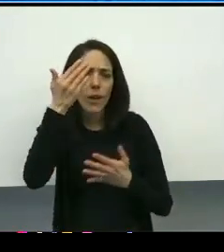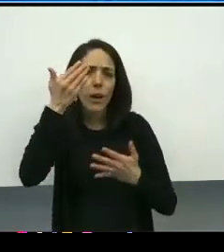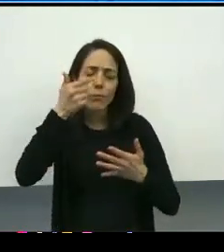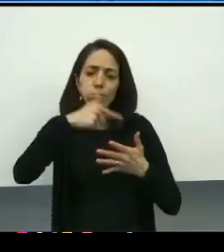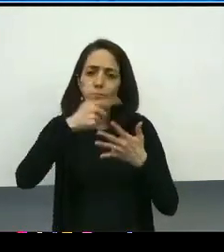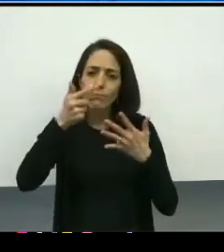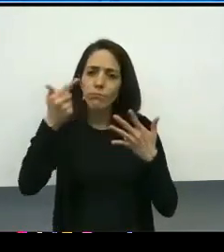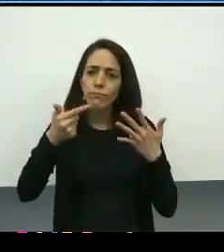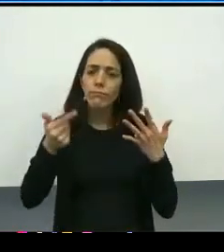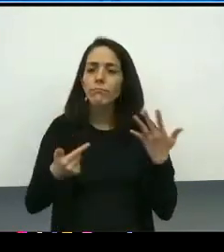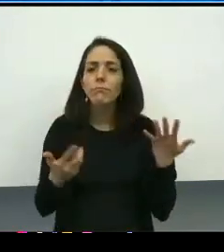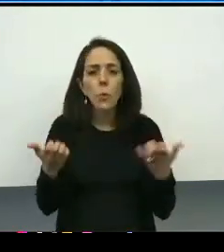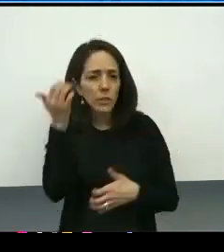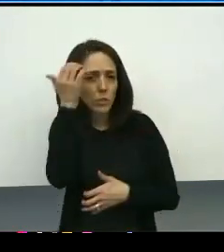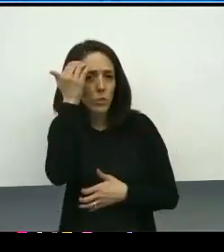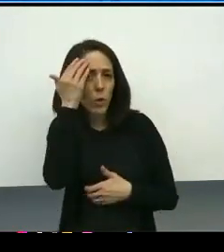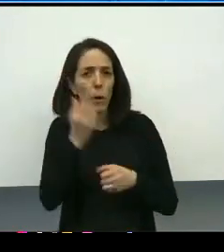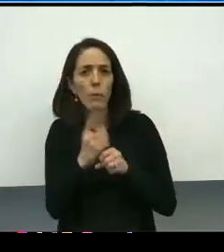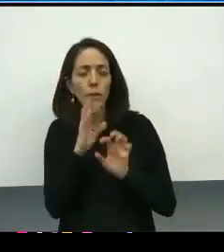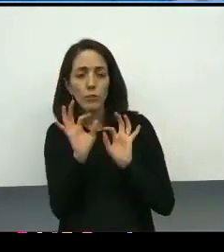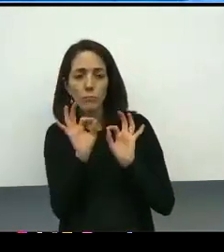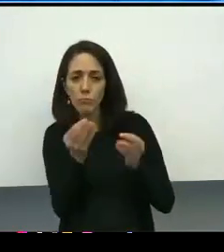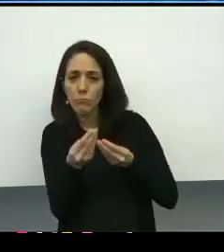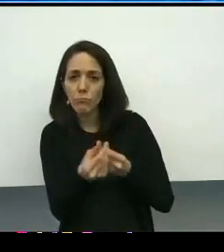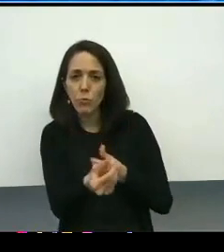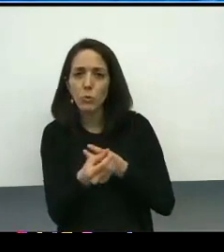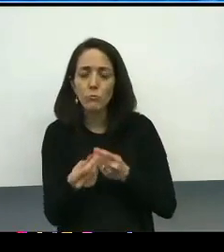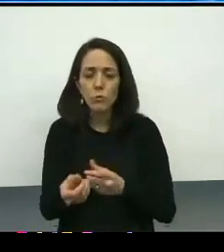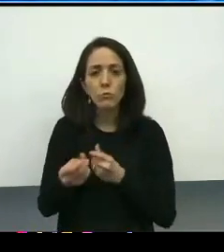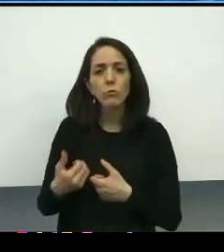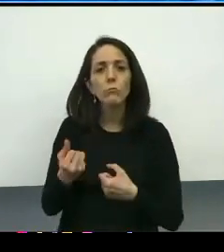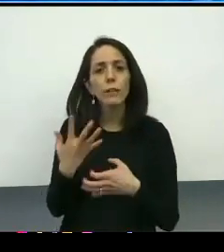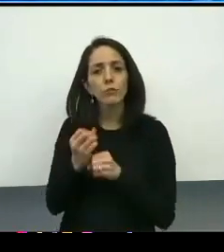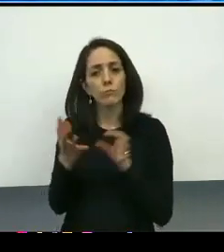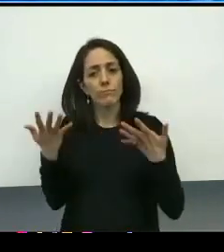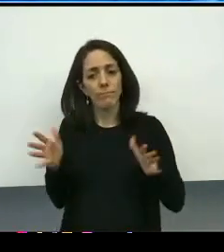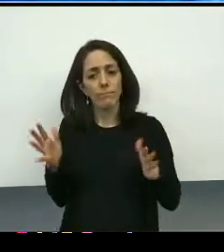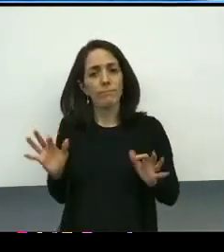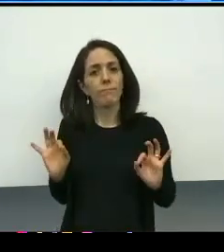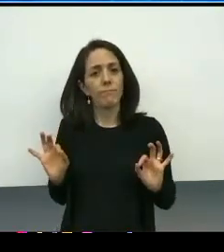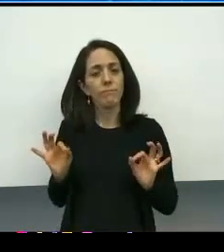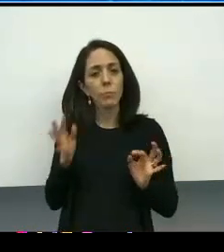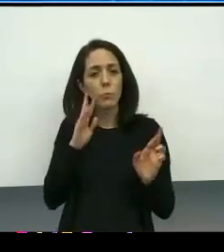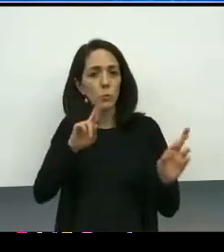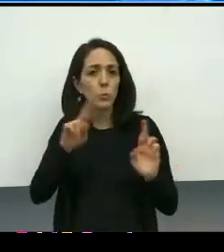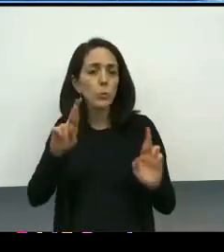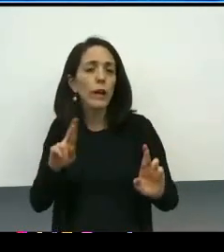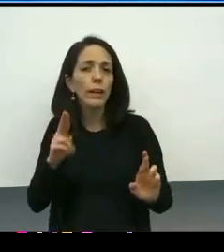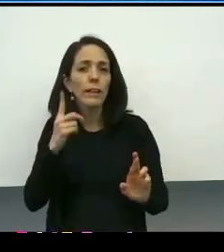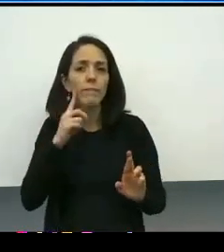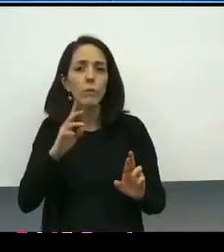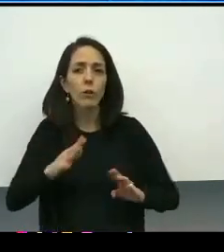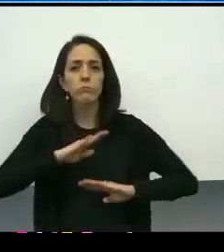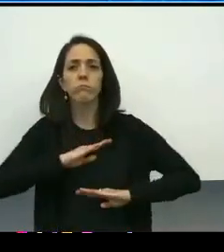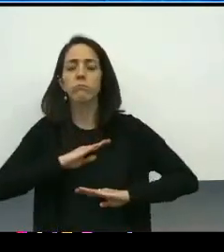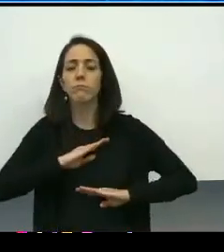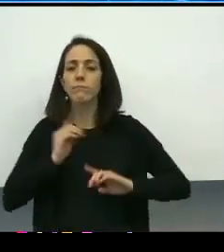in terms of ensuring that this gets done in a way that acquiesces to the true spirit of what the goal is,